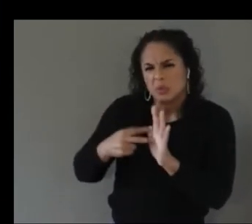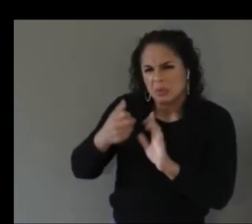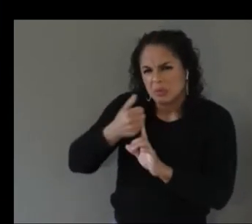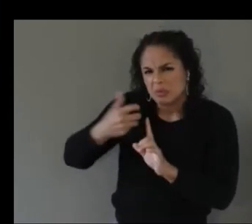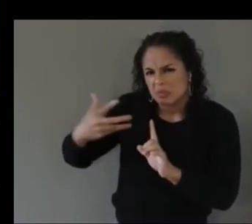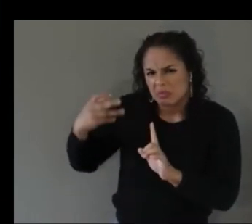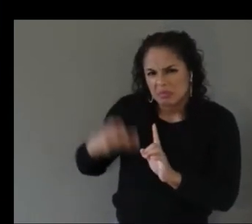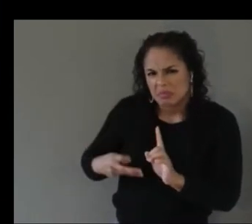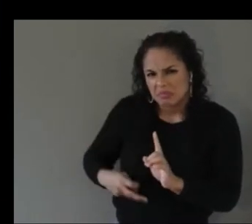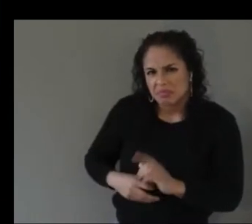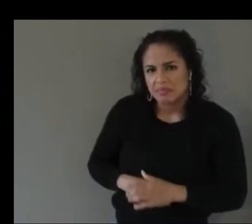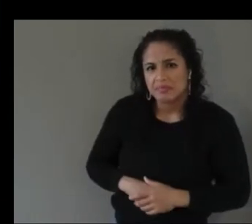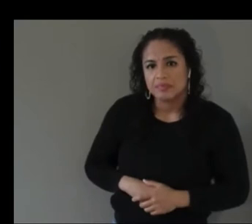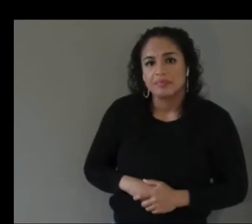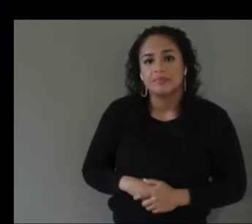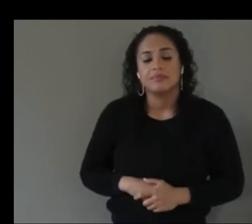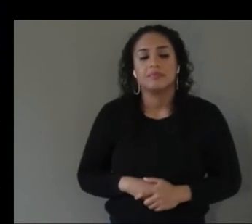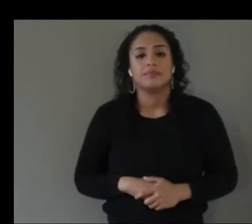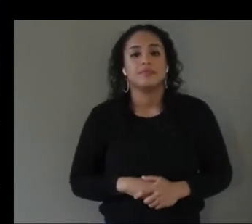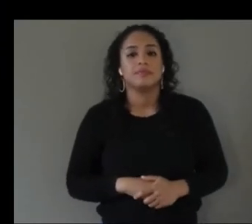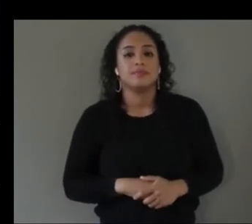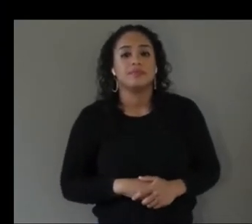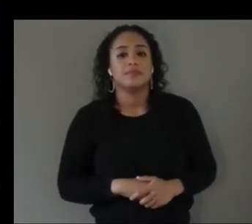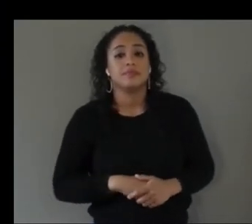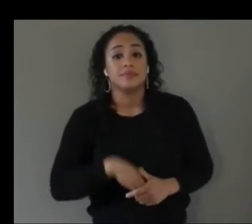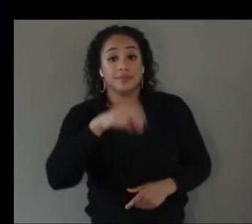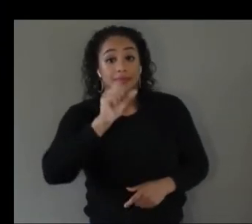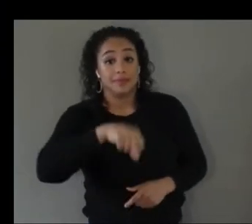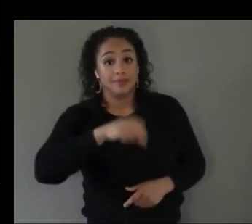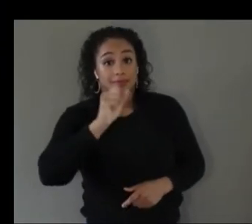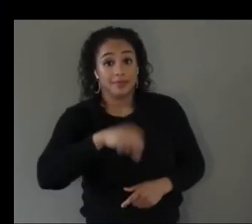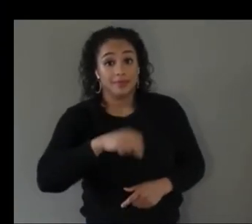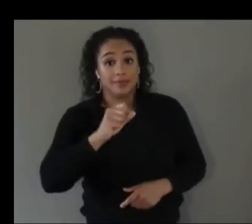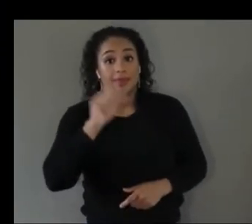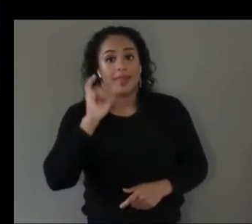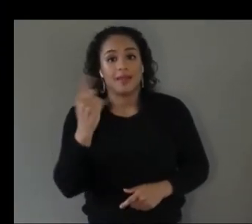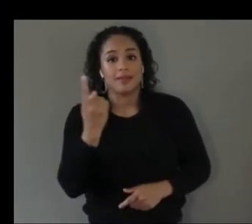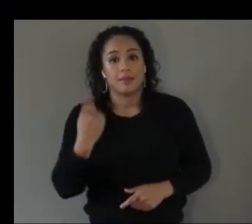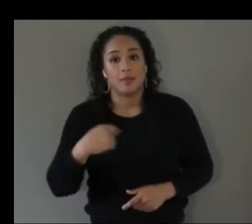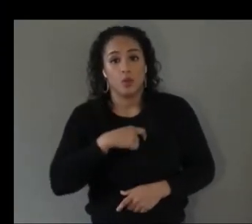yes yeah so scaffolding is something that's used in education as well and it's where you're you're